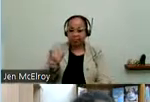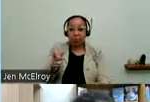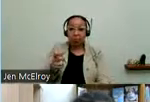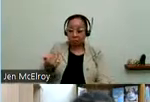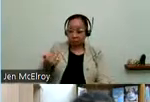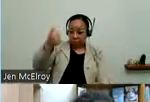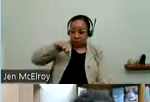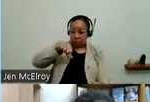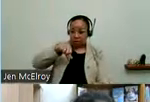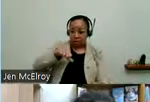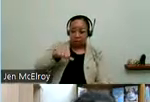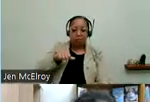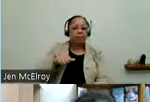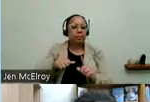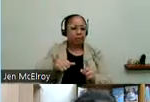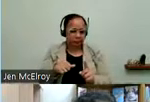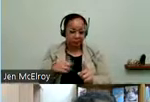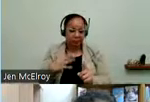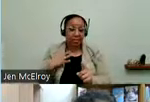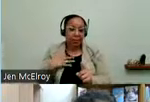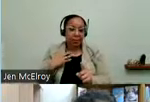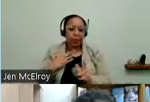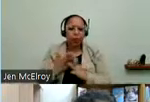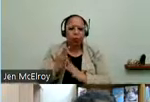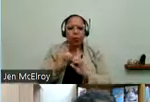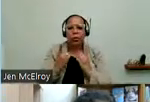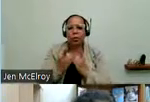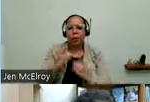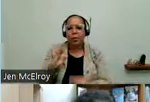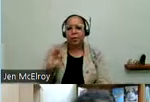through the department of finance. But if you are denied, you have an appeal